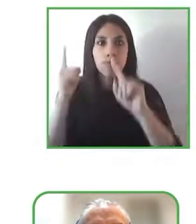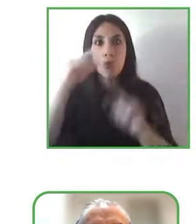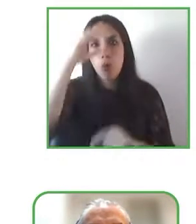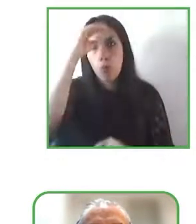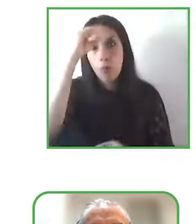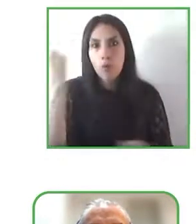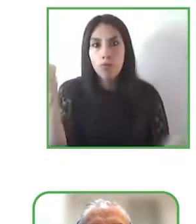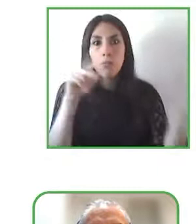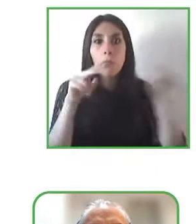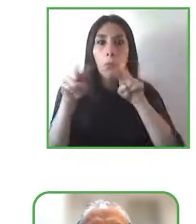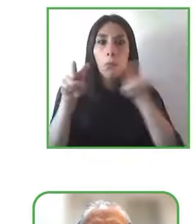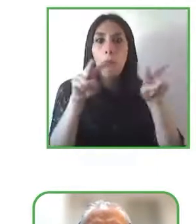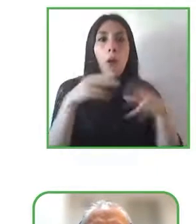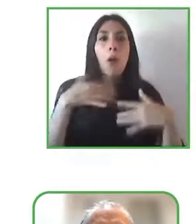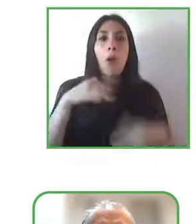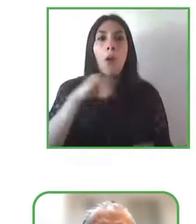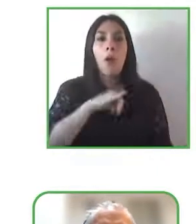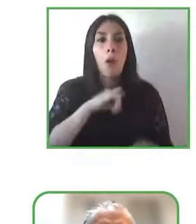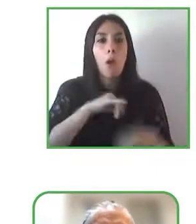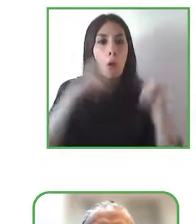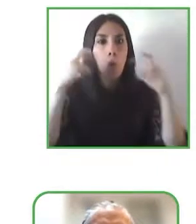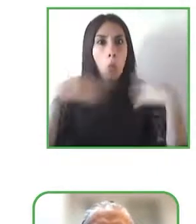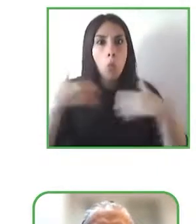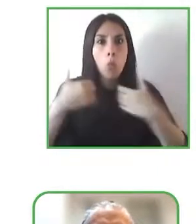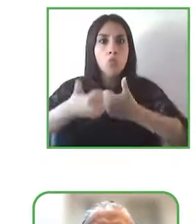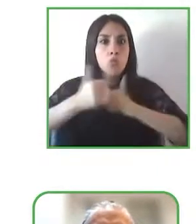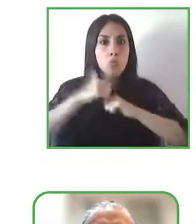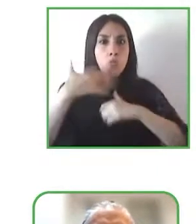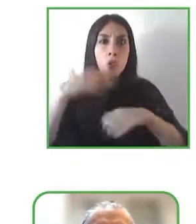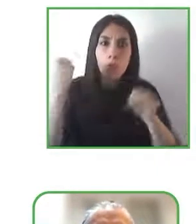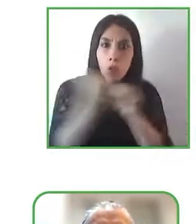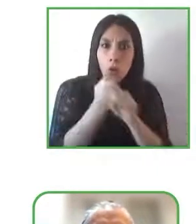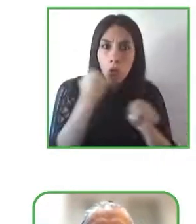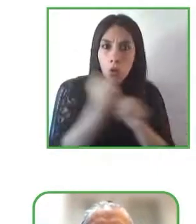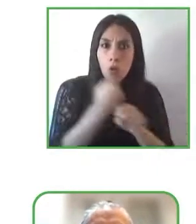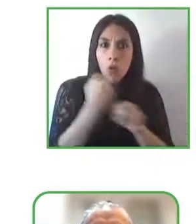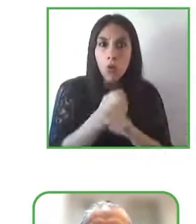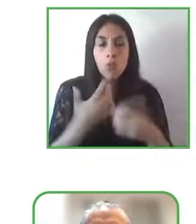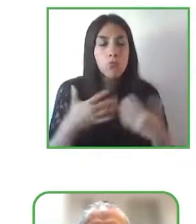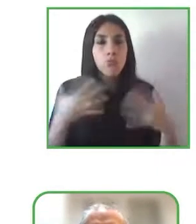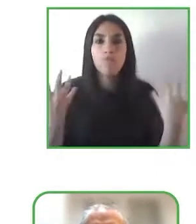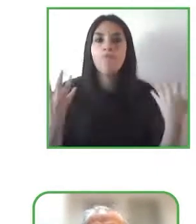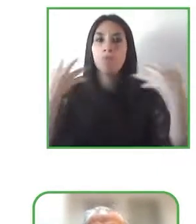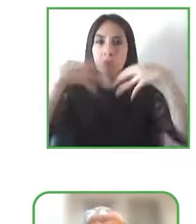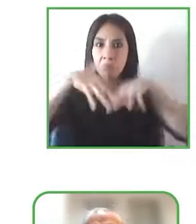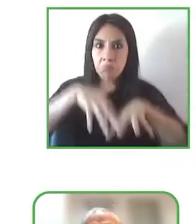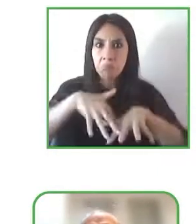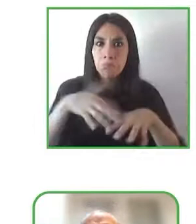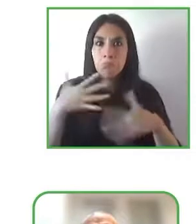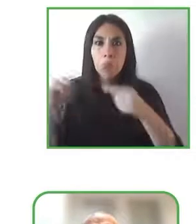I think we now have the challenge to continue working and we have this ally in Zero Project